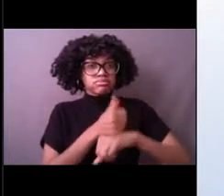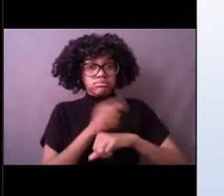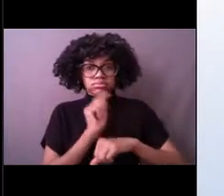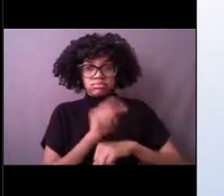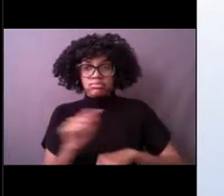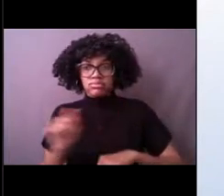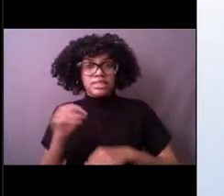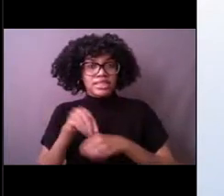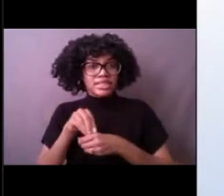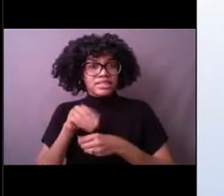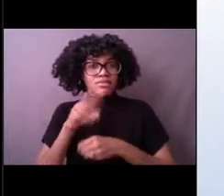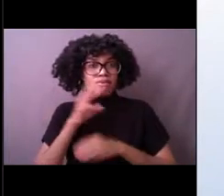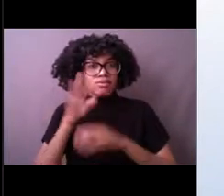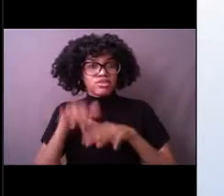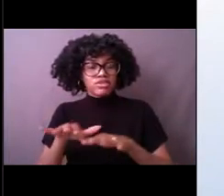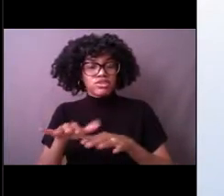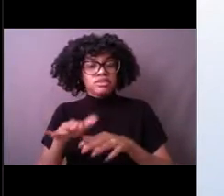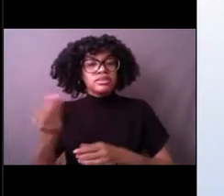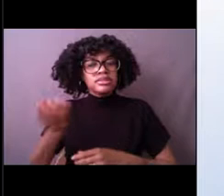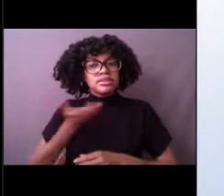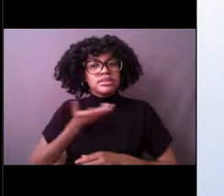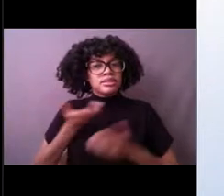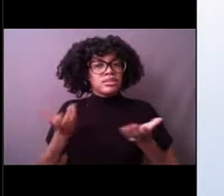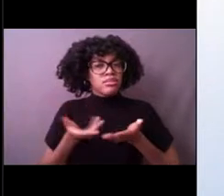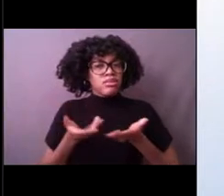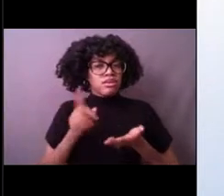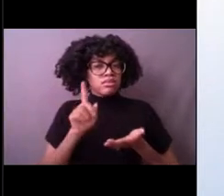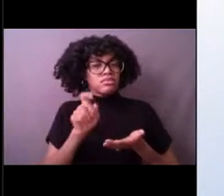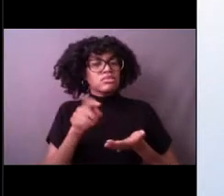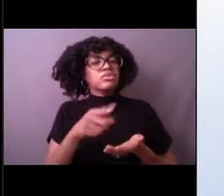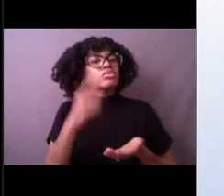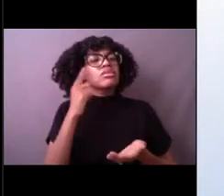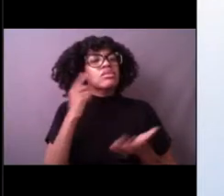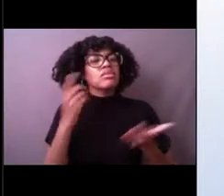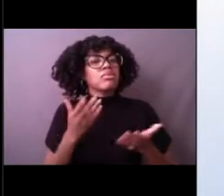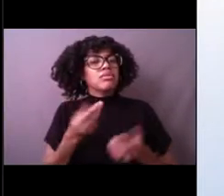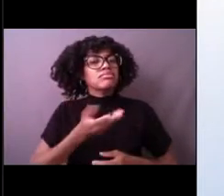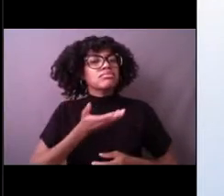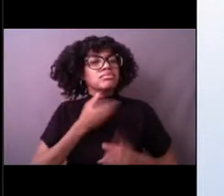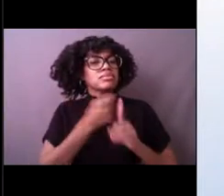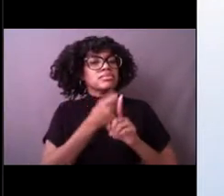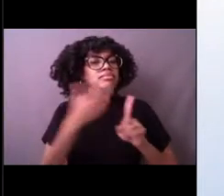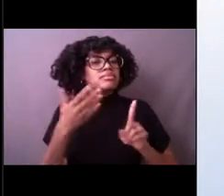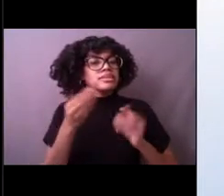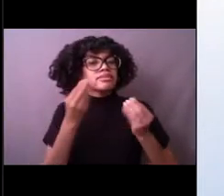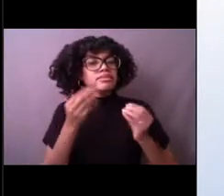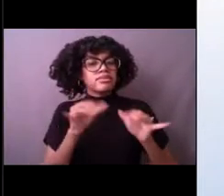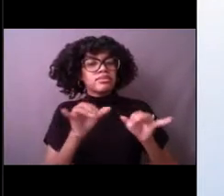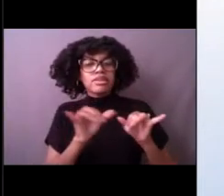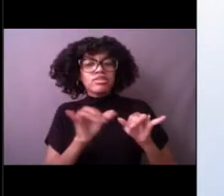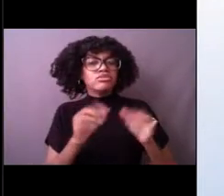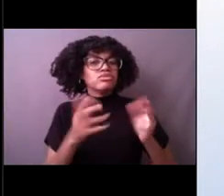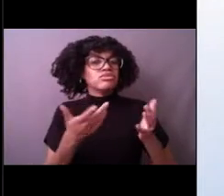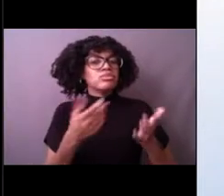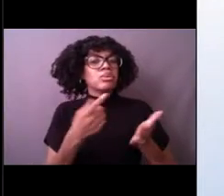So what are some of the things that you think these buoys are measuring? Does anybody have any guesses?